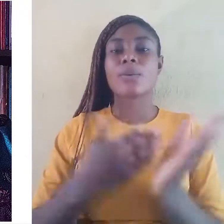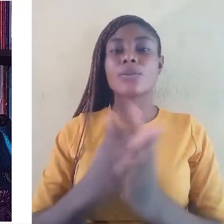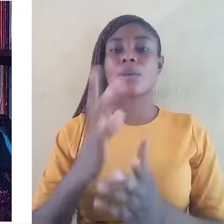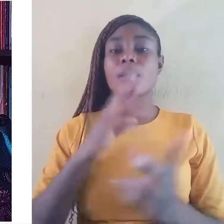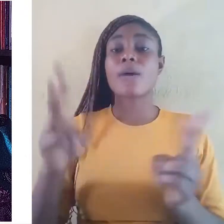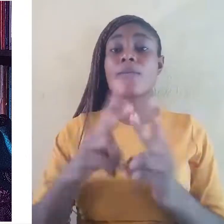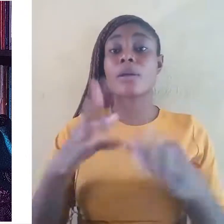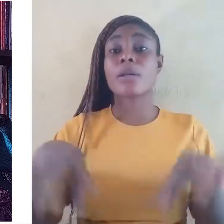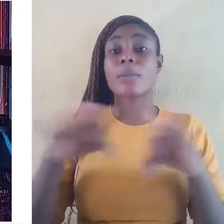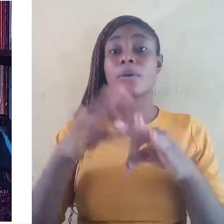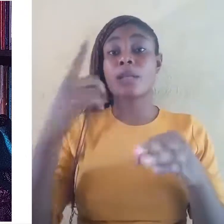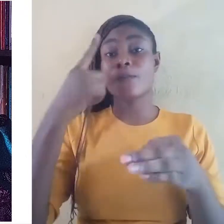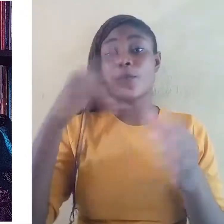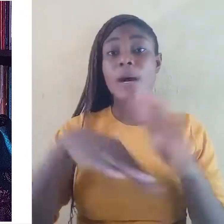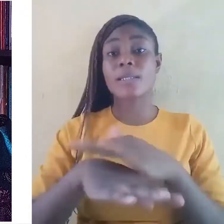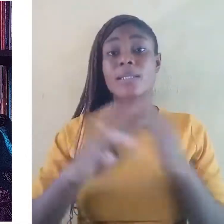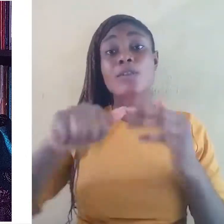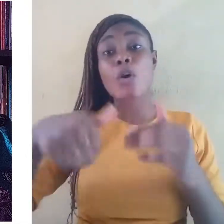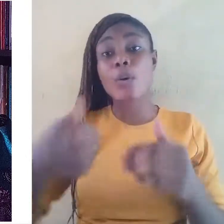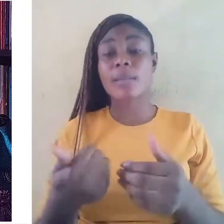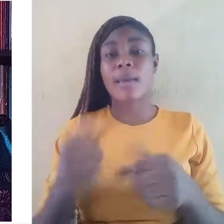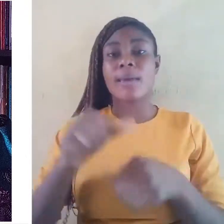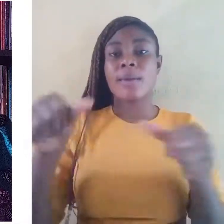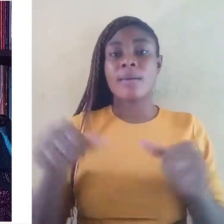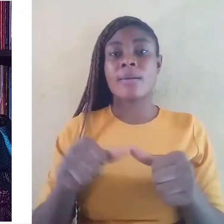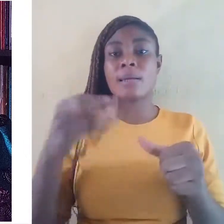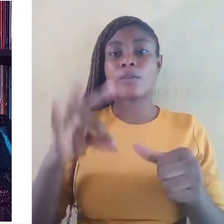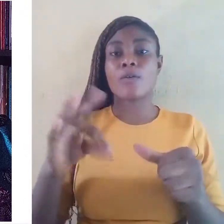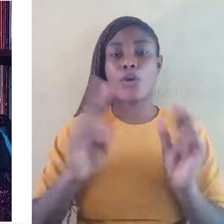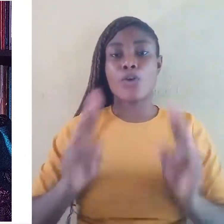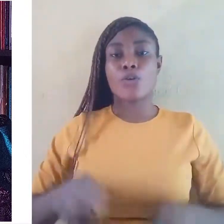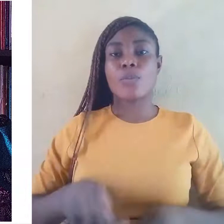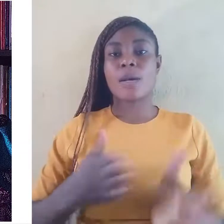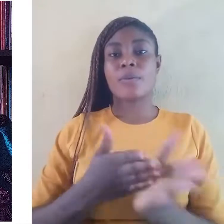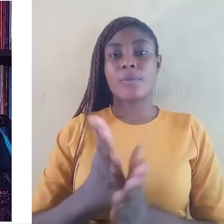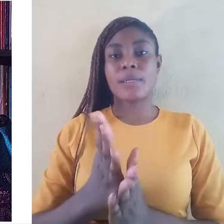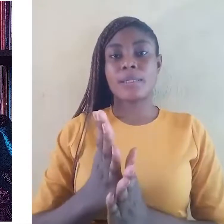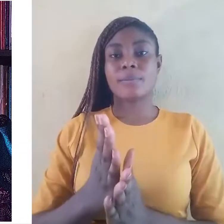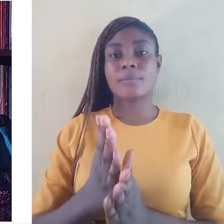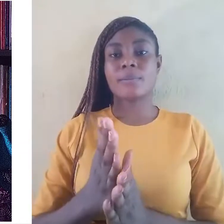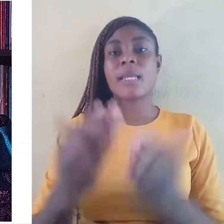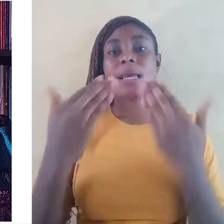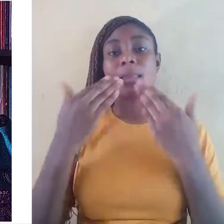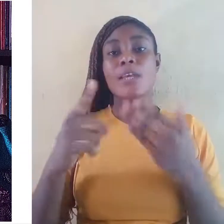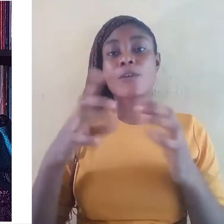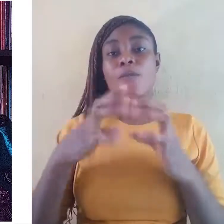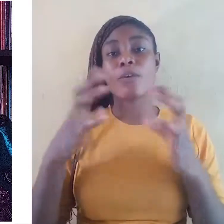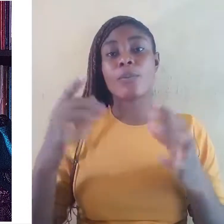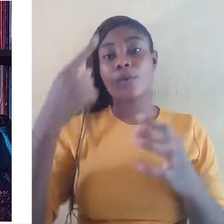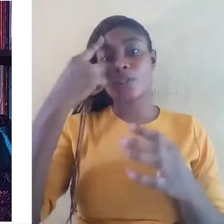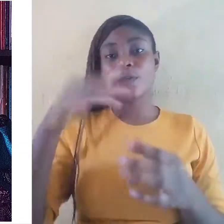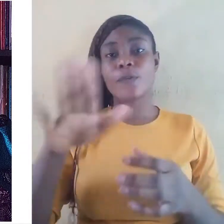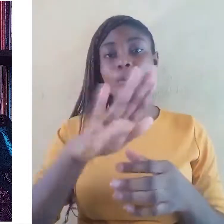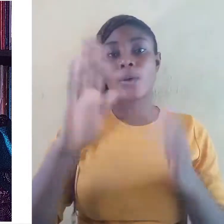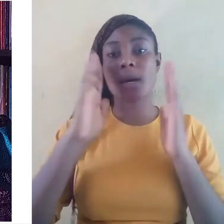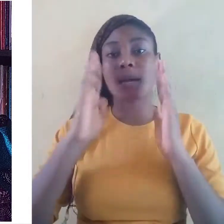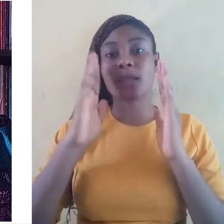aspects of human rights. Thank you very much for your attention!